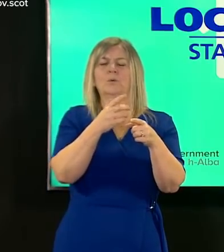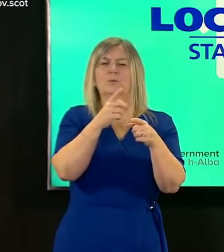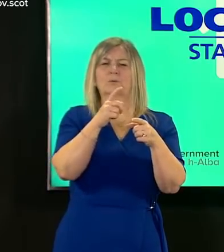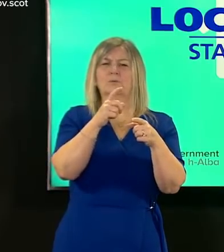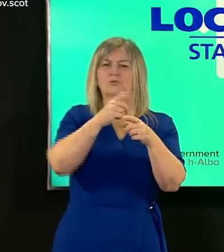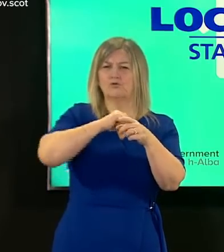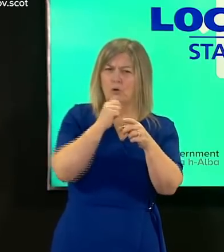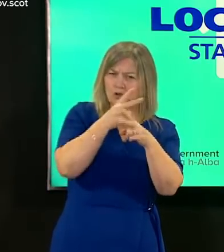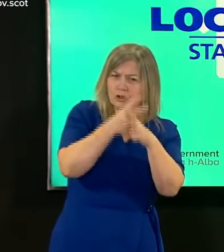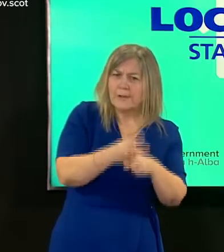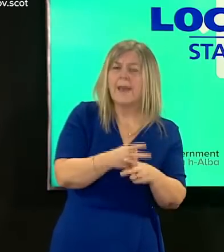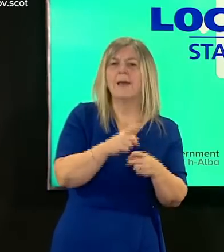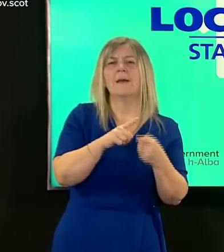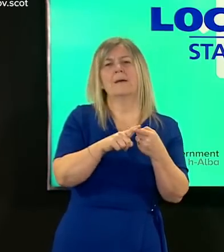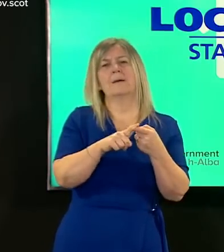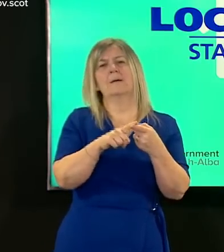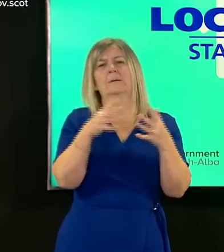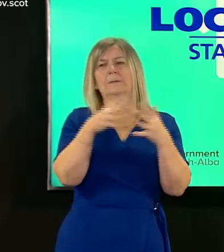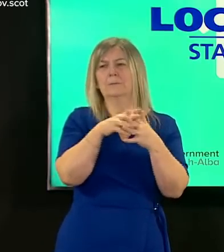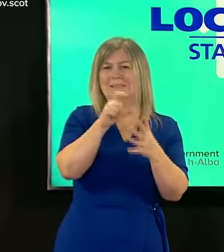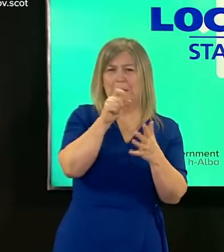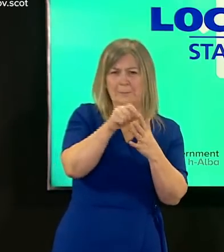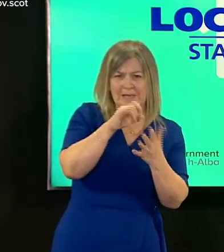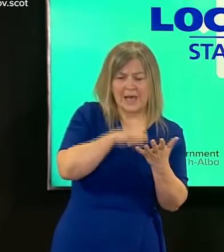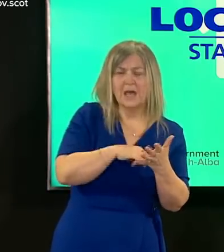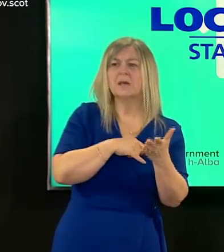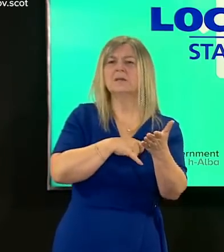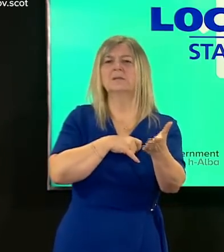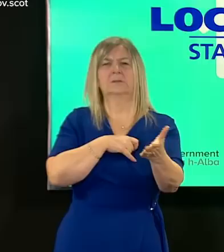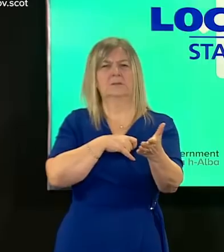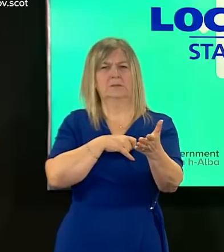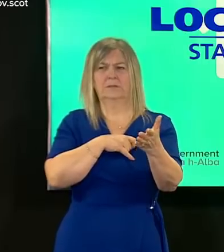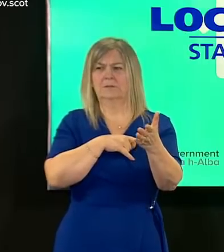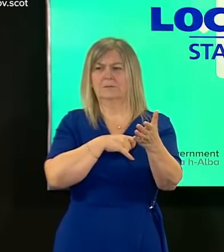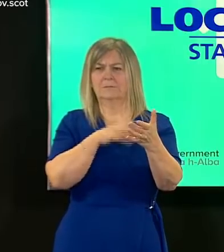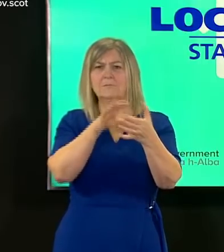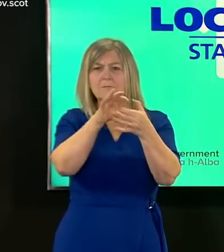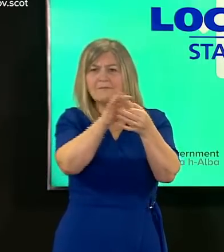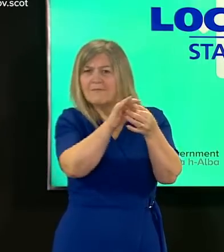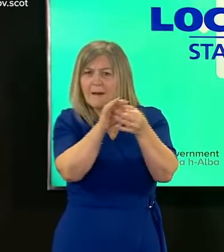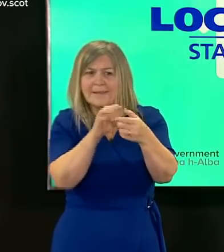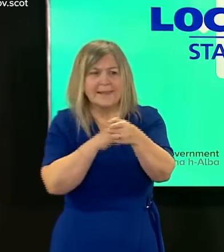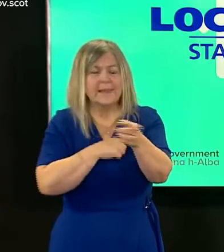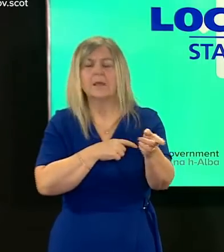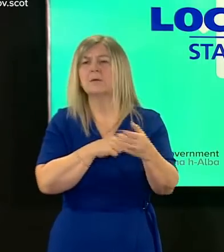care home providers themselves with care home relatives as well as with strong input of course